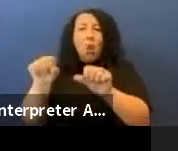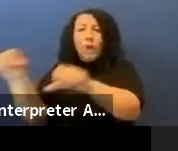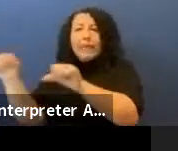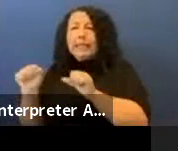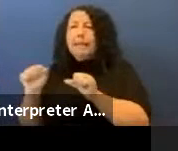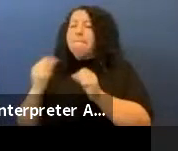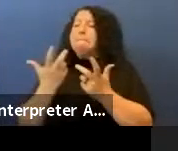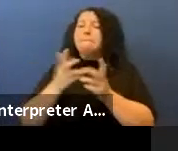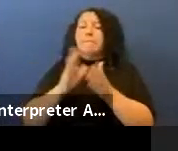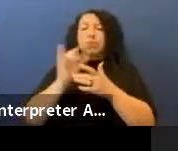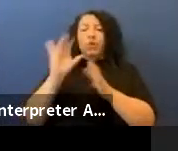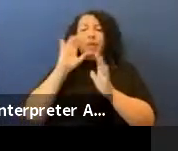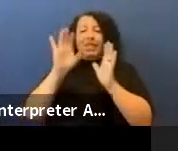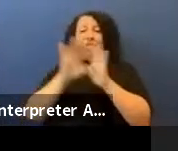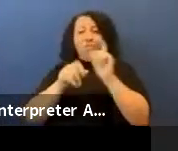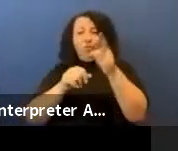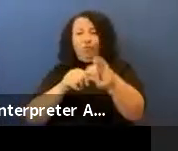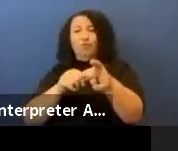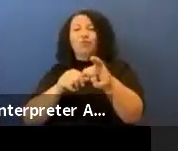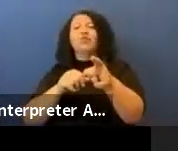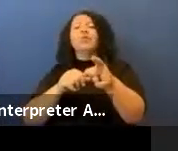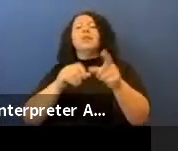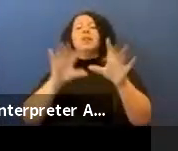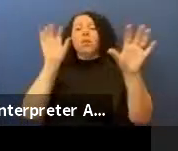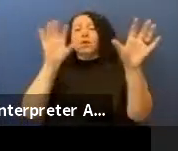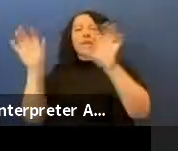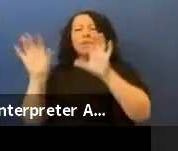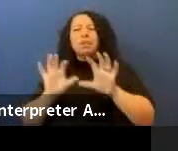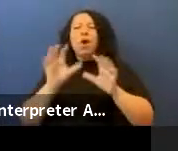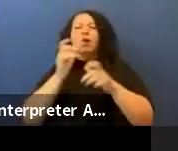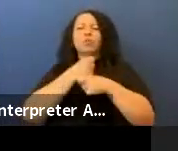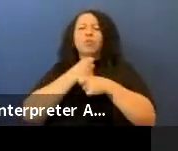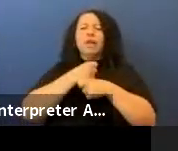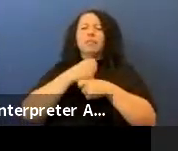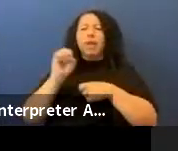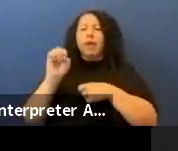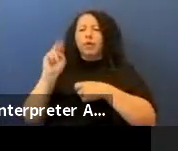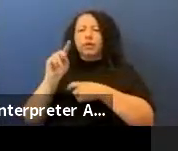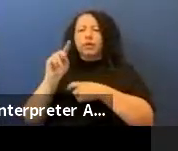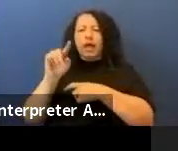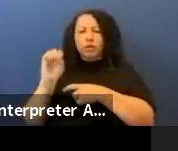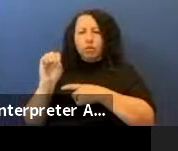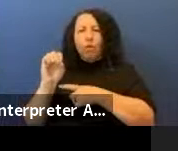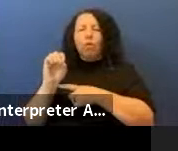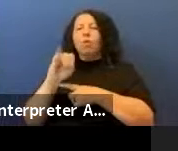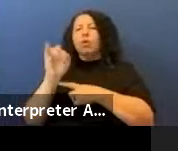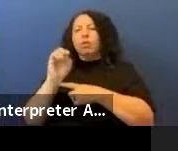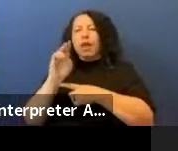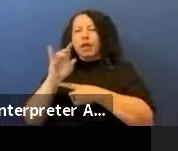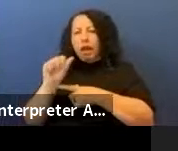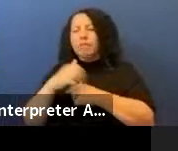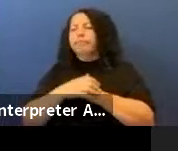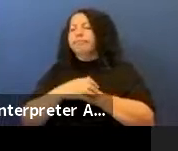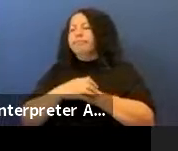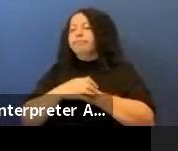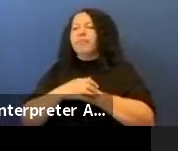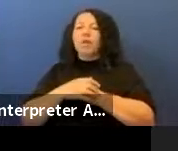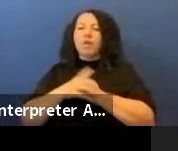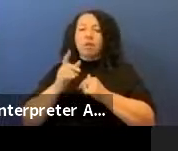by Ernesto Yerena of me. This is my a photo that was taken by Donnie Lebeau,